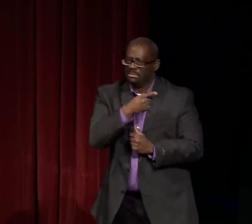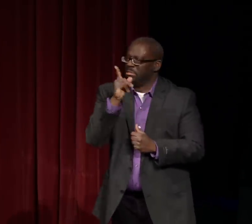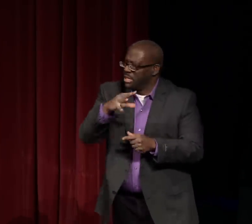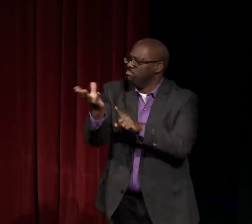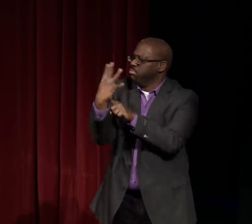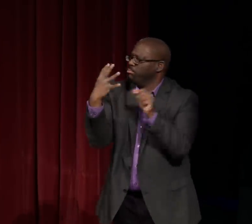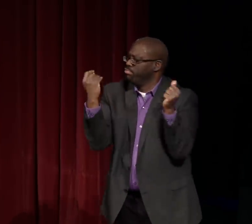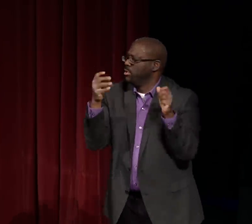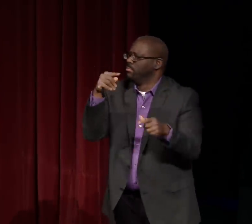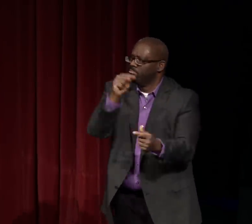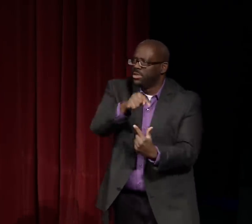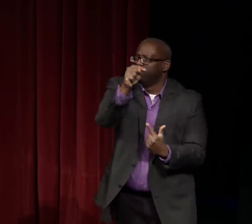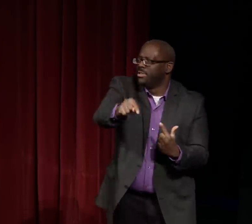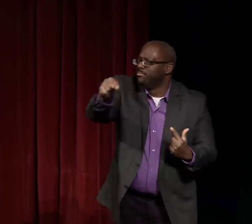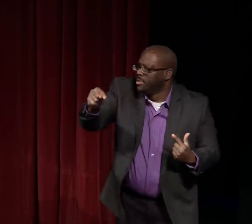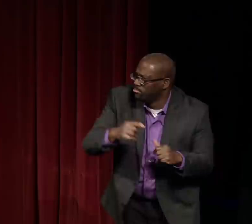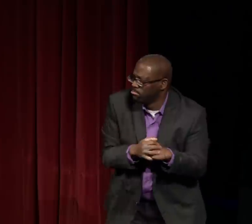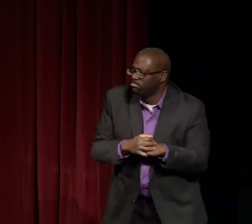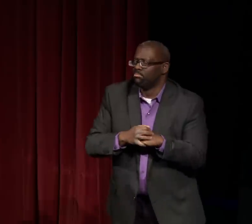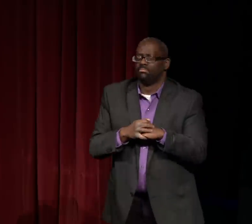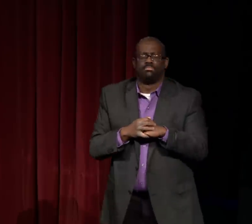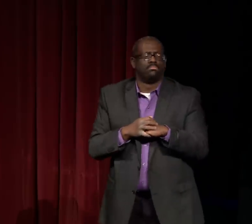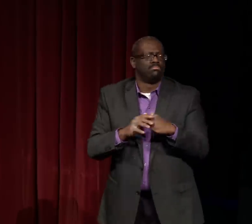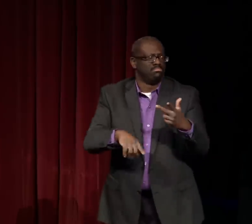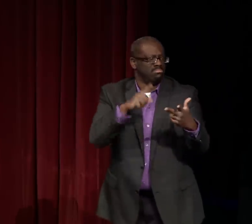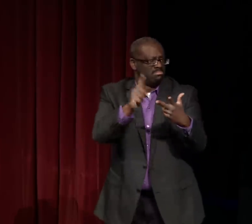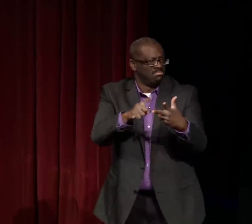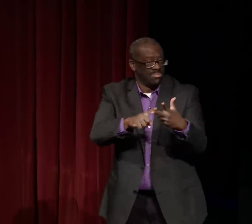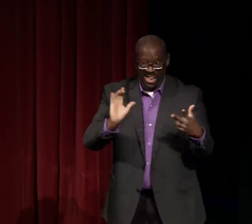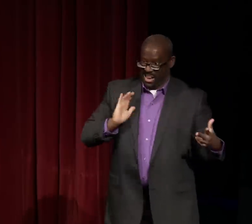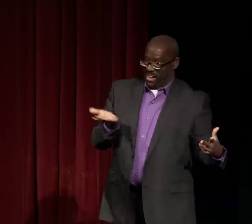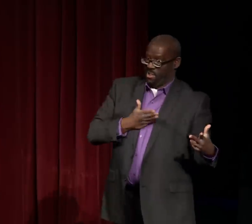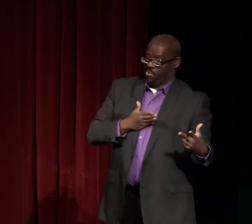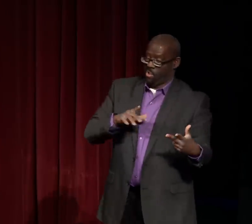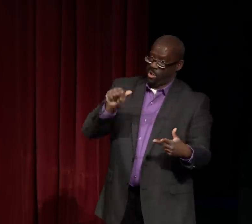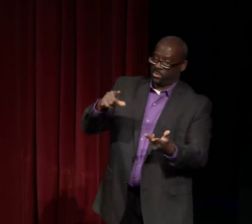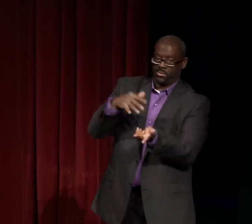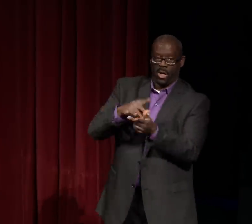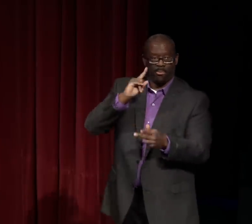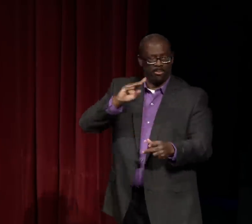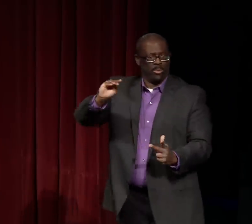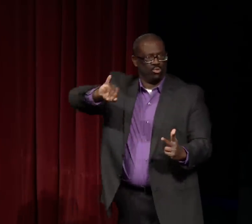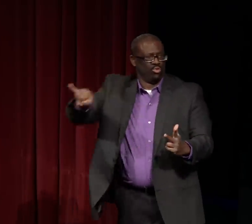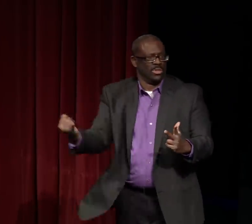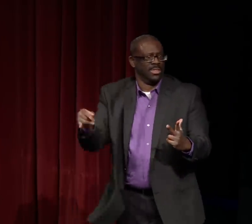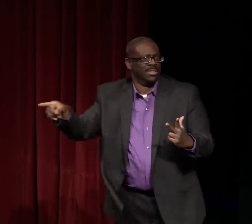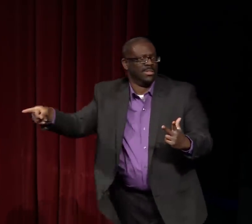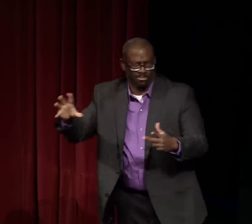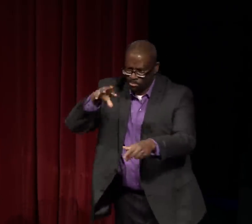Patrick Graybill is another one.